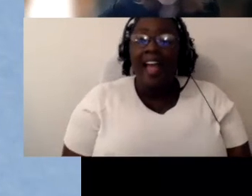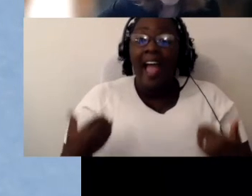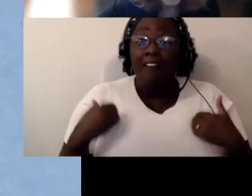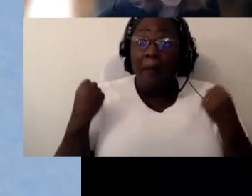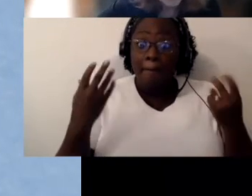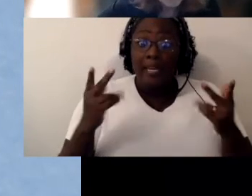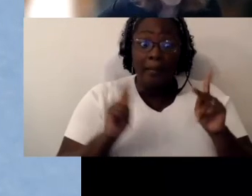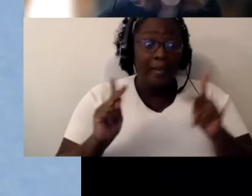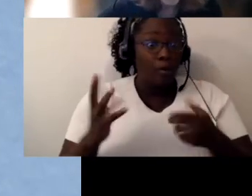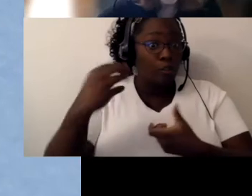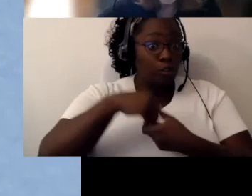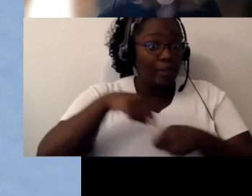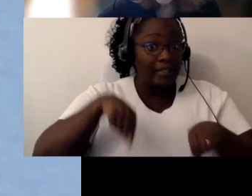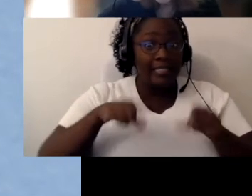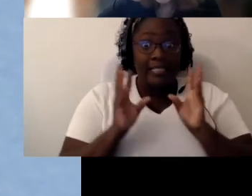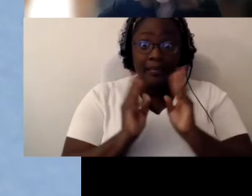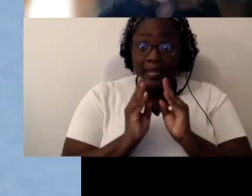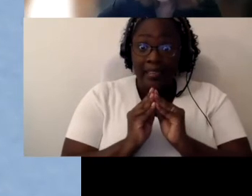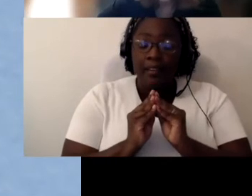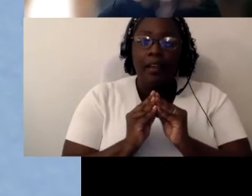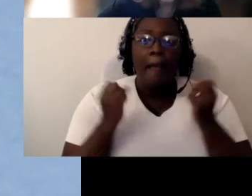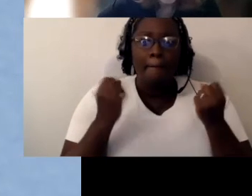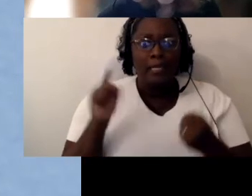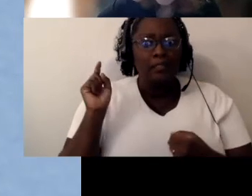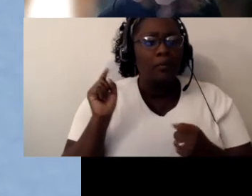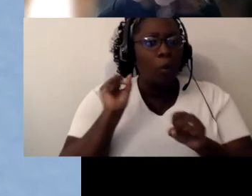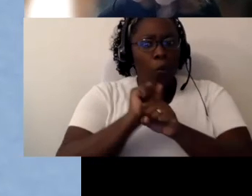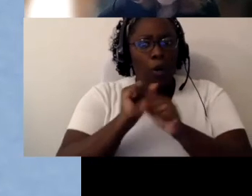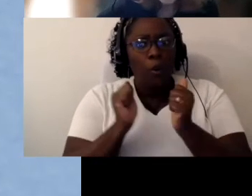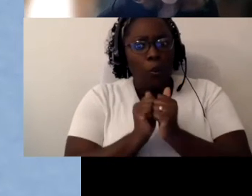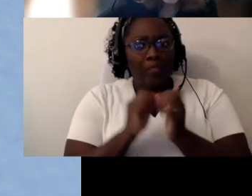and a lot of people who are working with these children who are interacting.